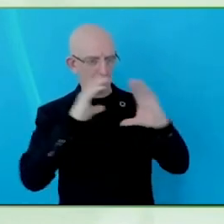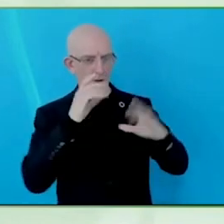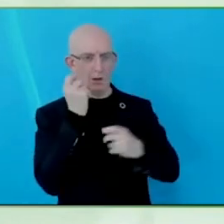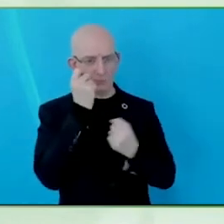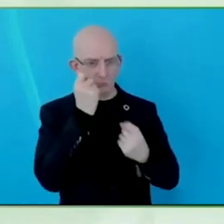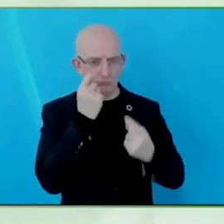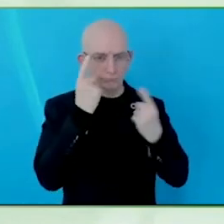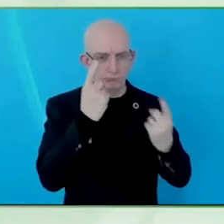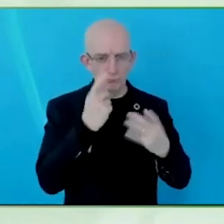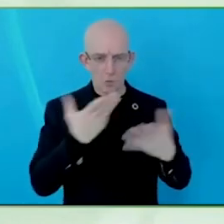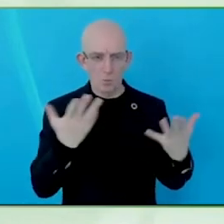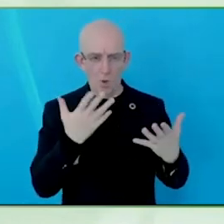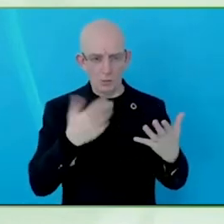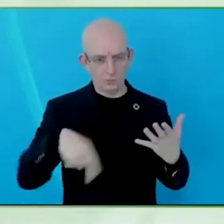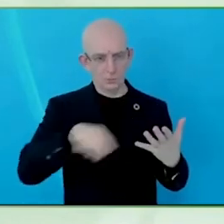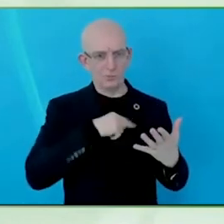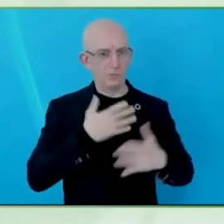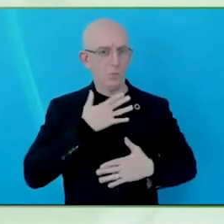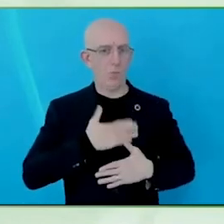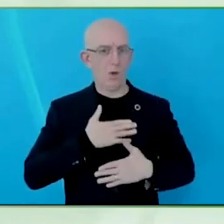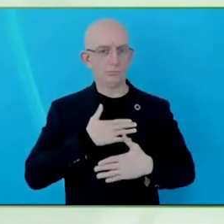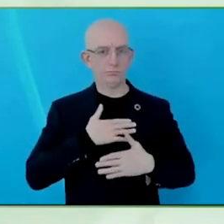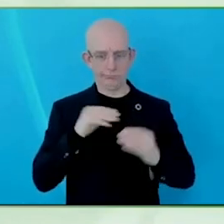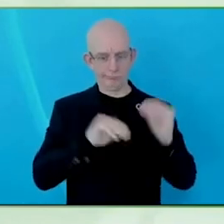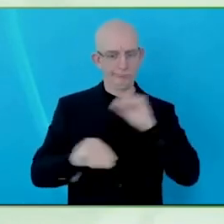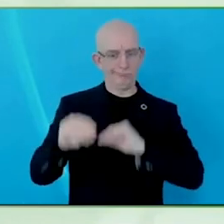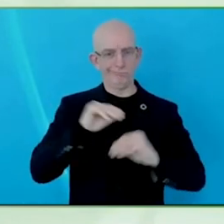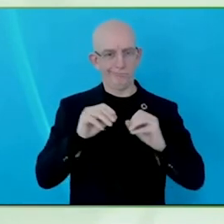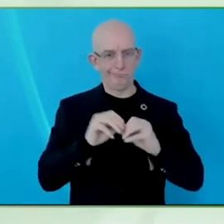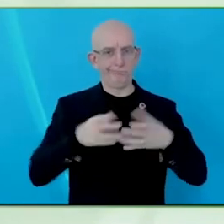Then basically, design the platform with those individuals, to